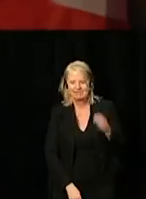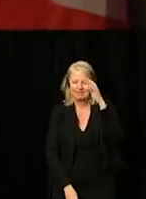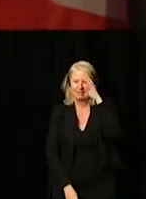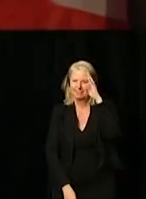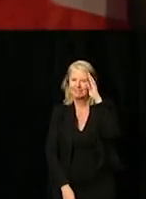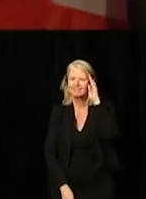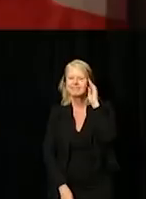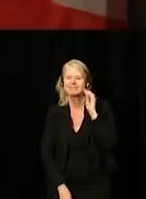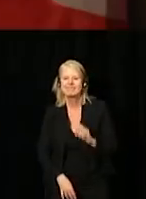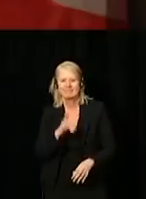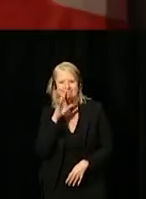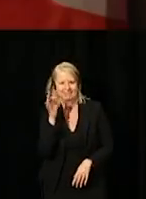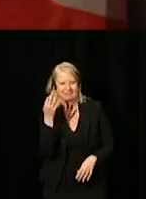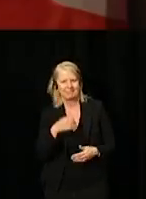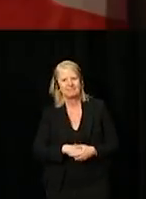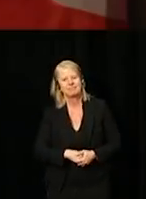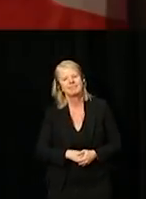[Speaking in French]